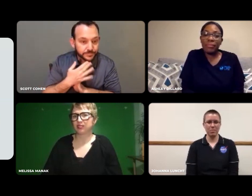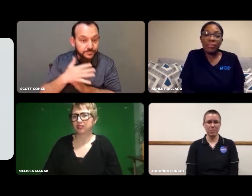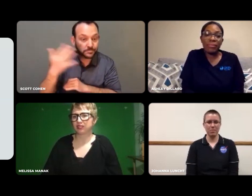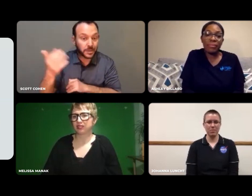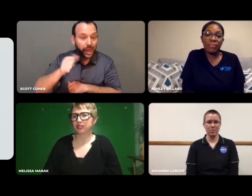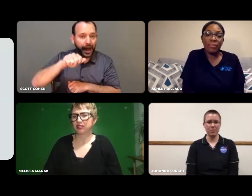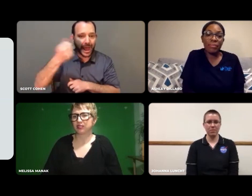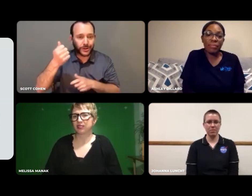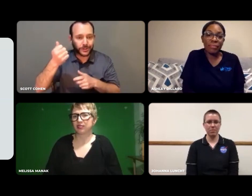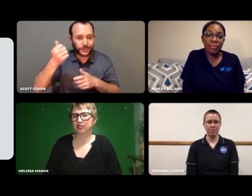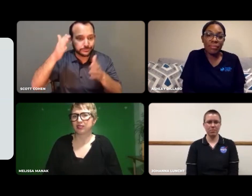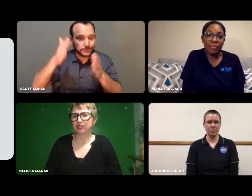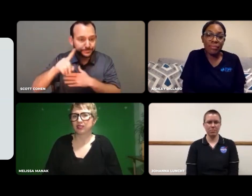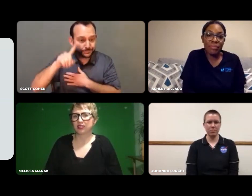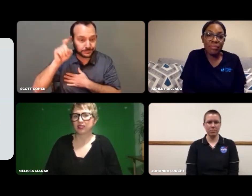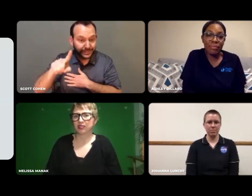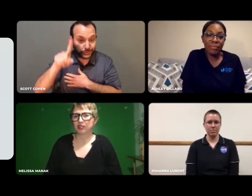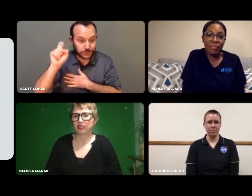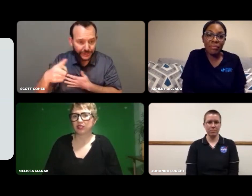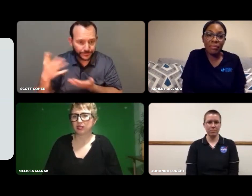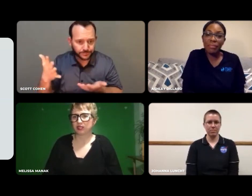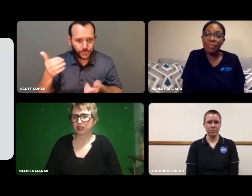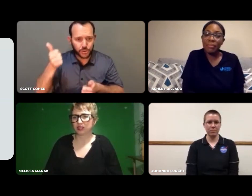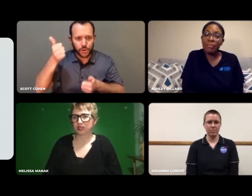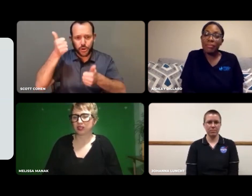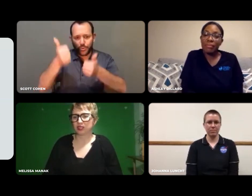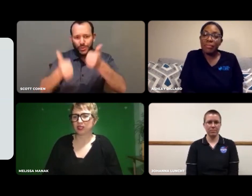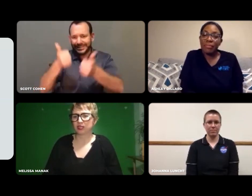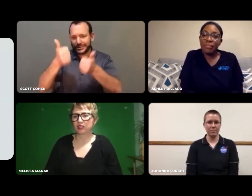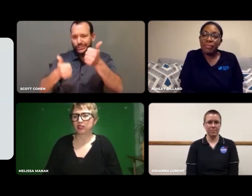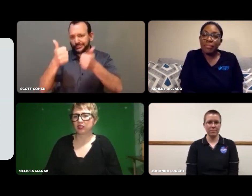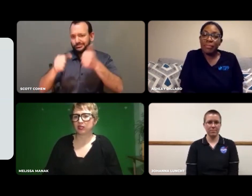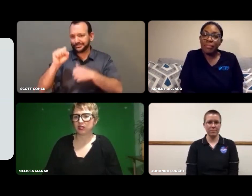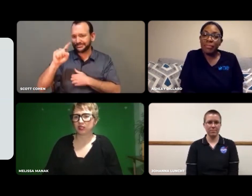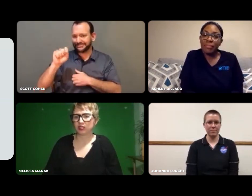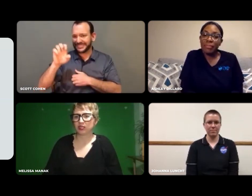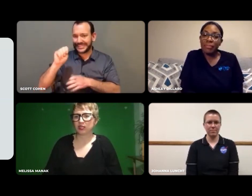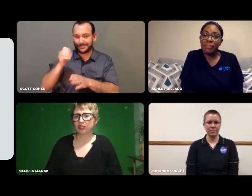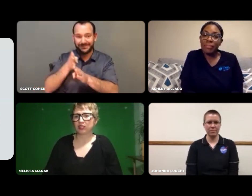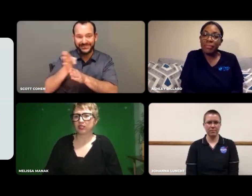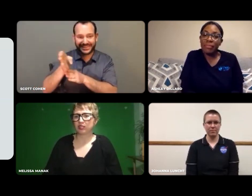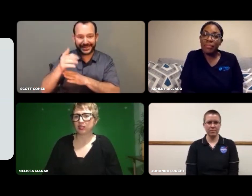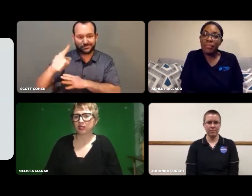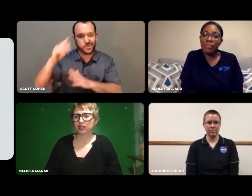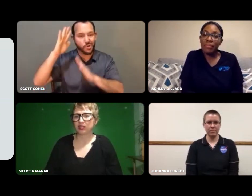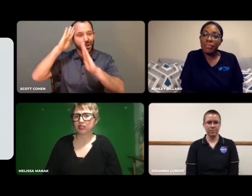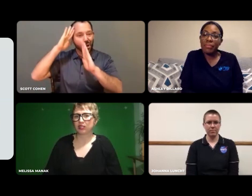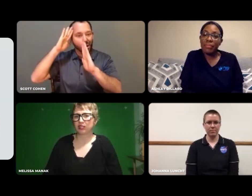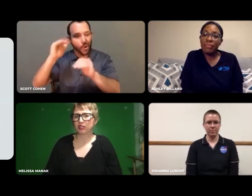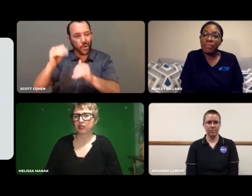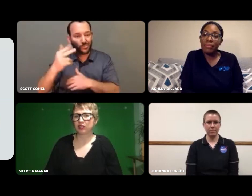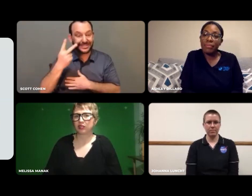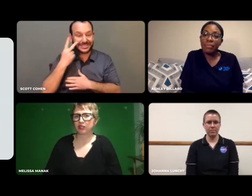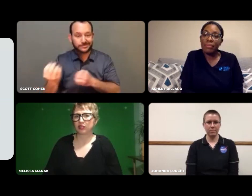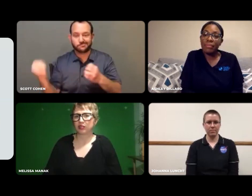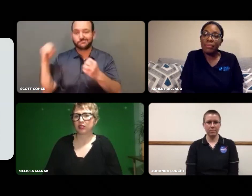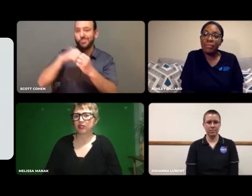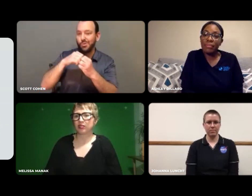Another person does ask a question: Which STEM field do you hope to see an increase